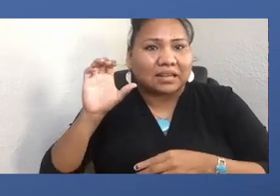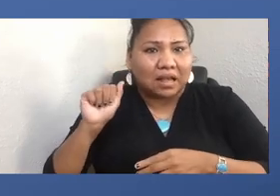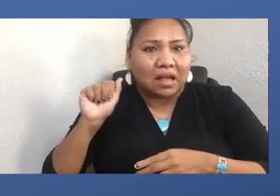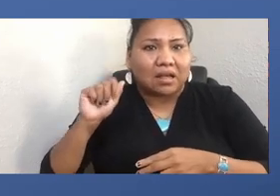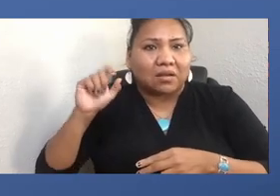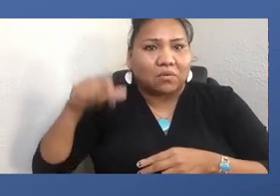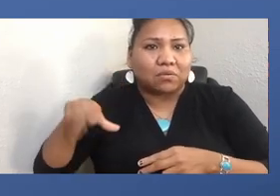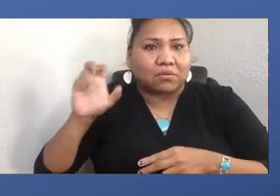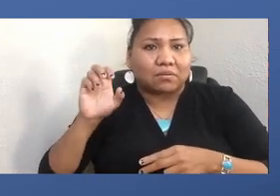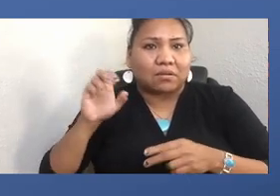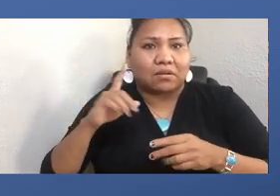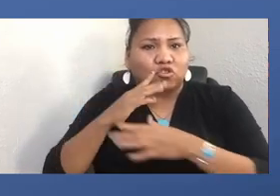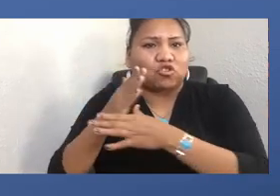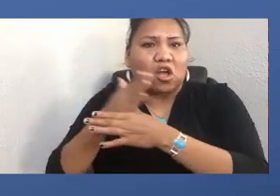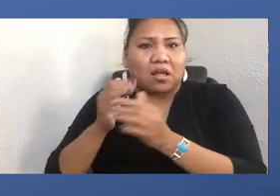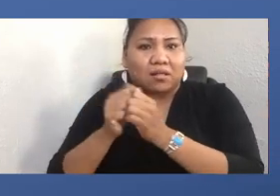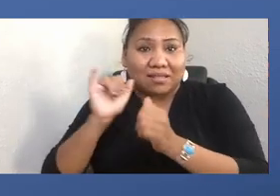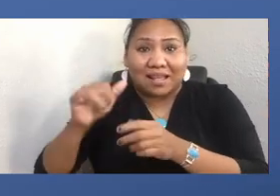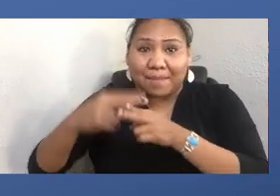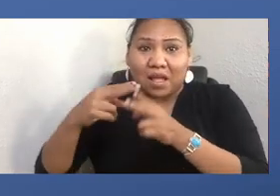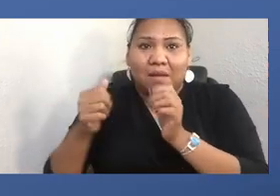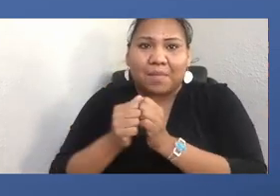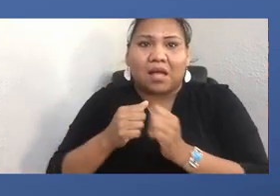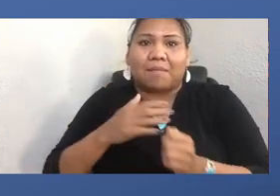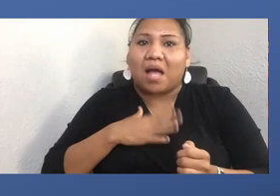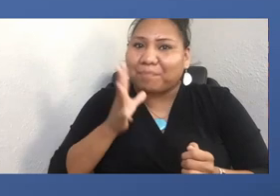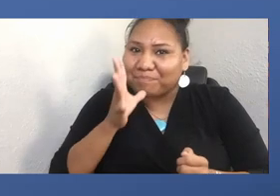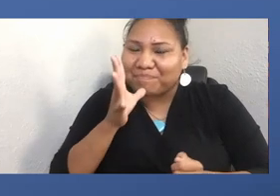And so I'm really honored to get to share that with you today.